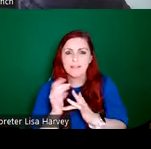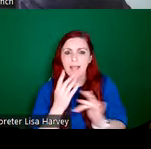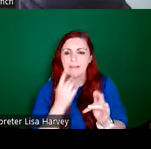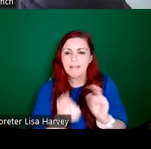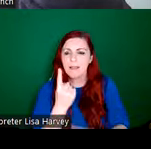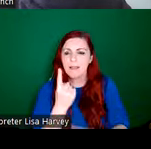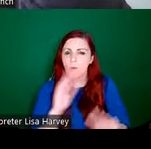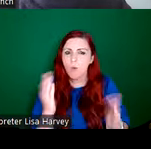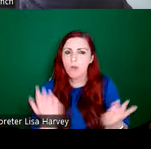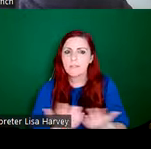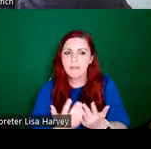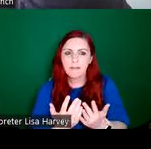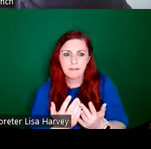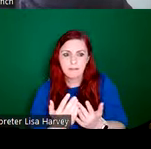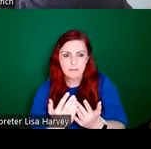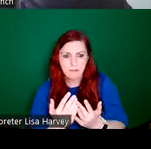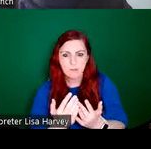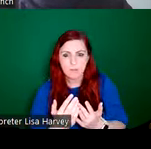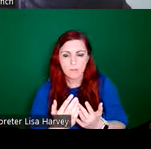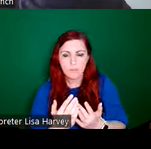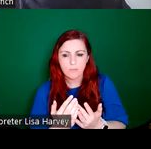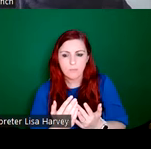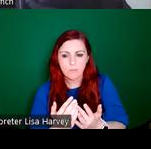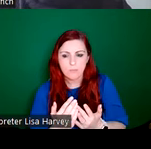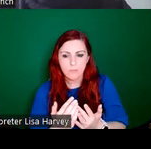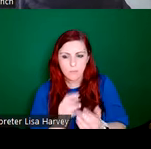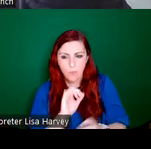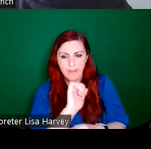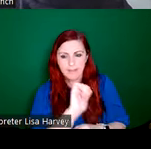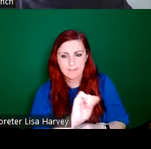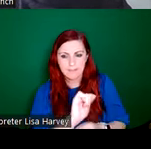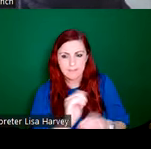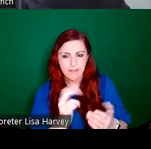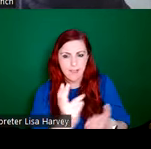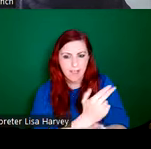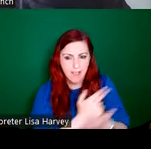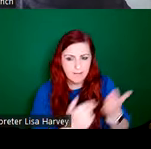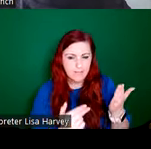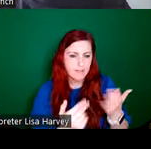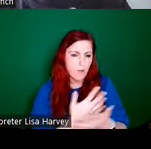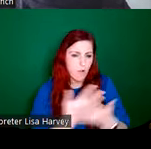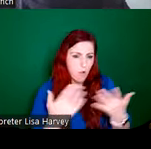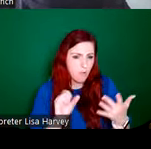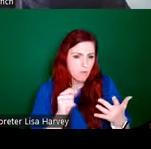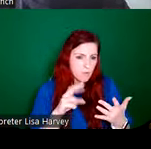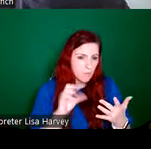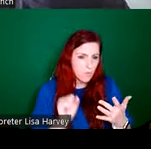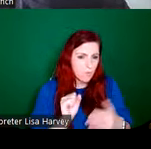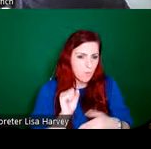from various clients who have approved this design. So all of the artists in An Túr Ghloine all their studios would have sent out these watercolour designs,